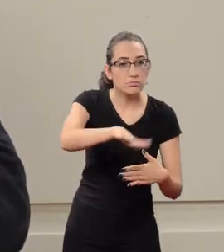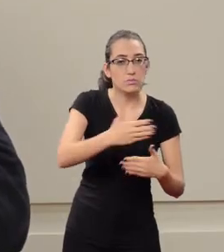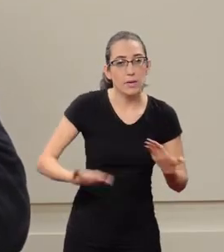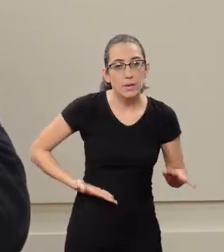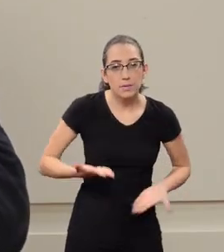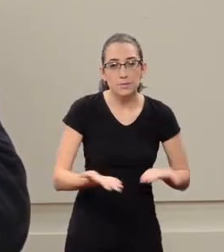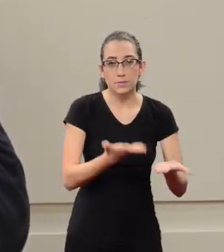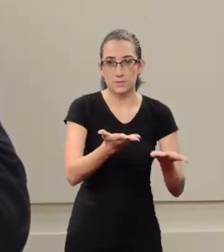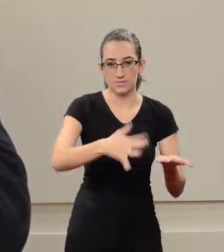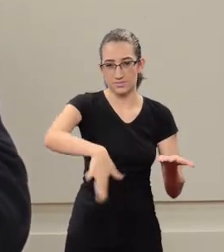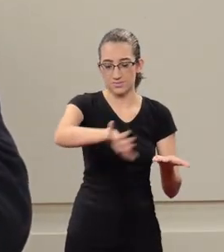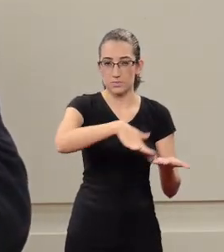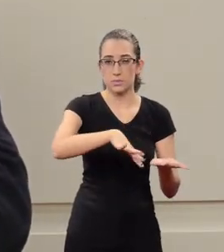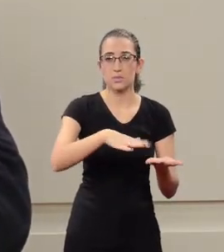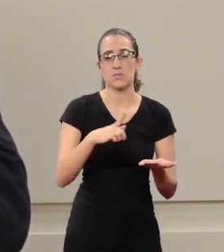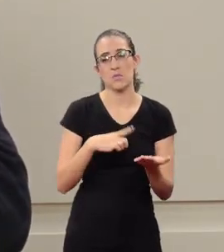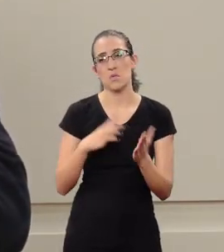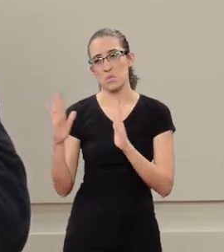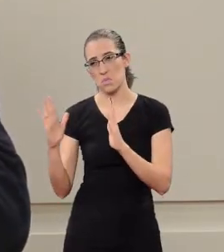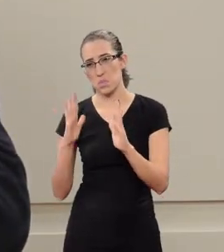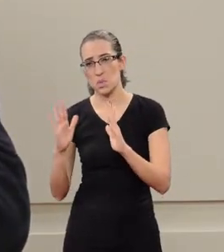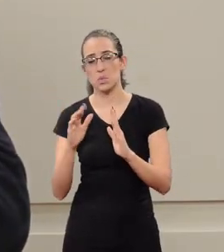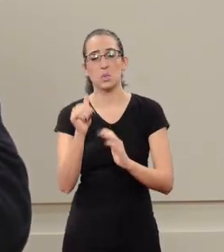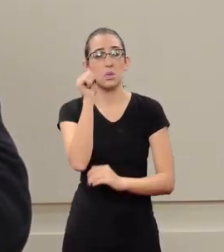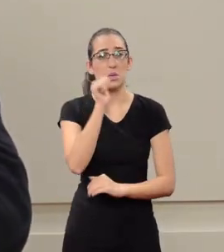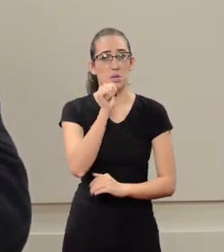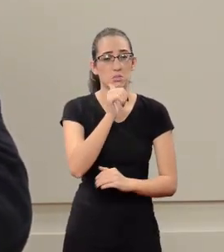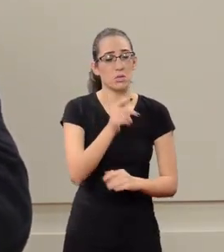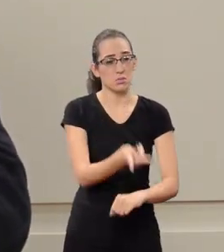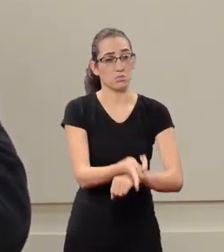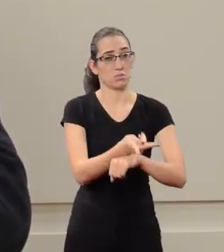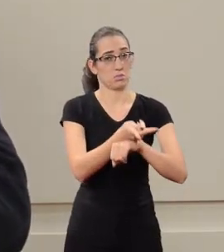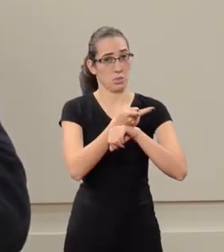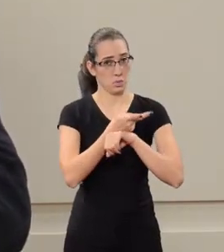Once, the social worker told us